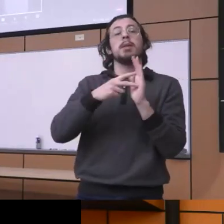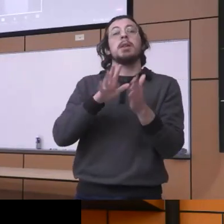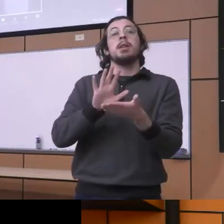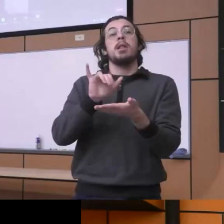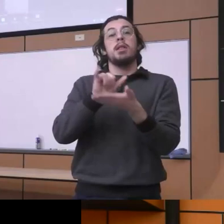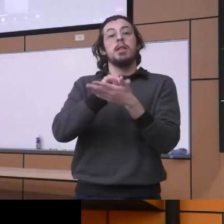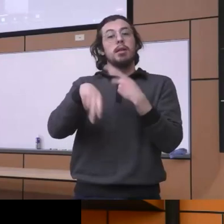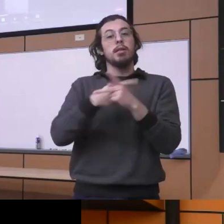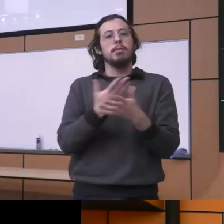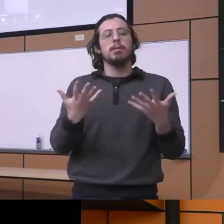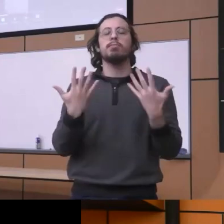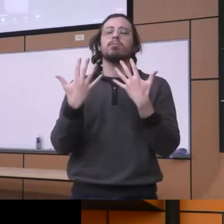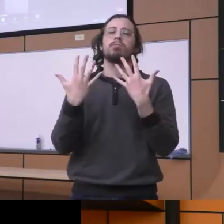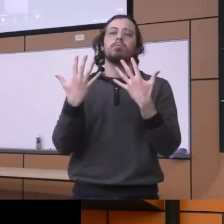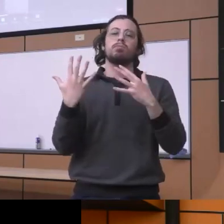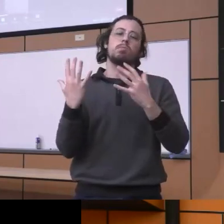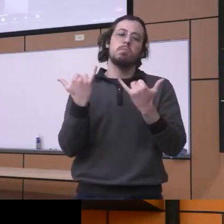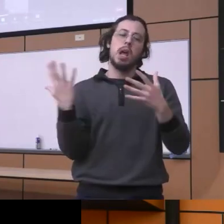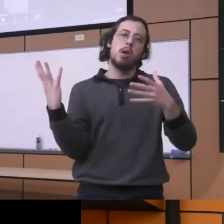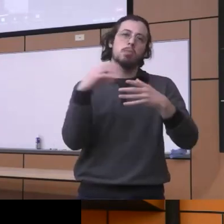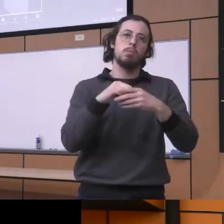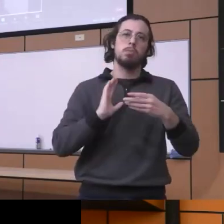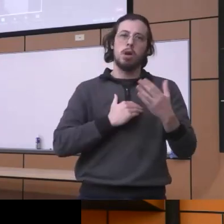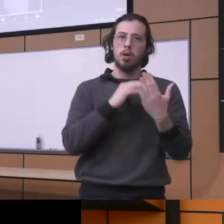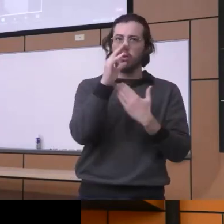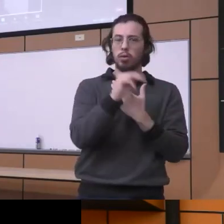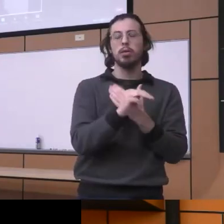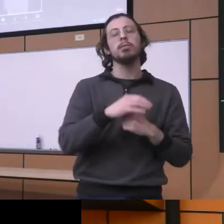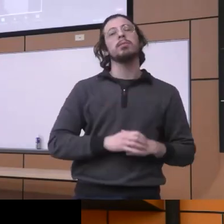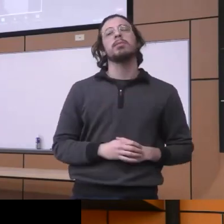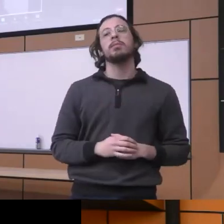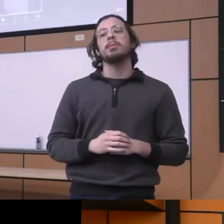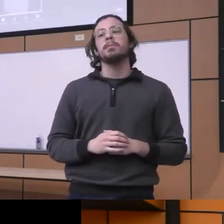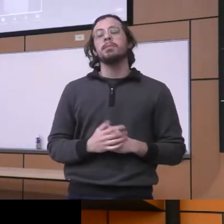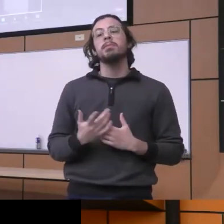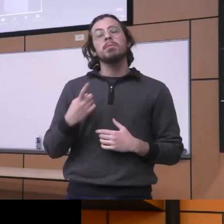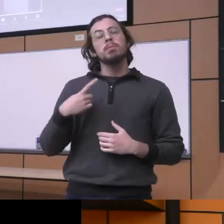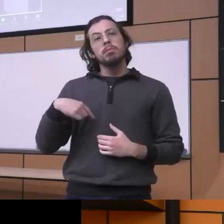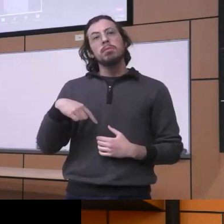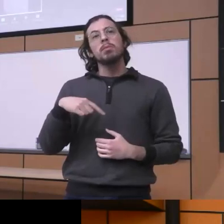within the curriculum you know and and we've kind of in a sense we've we've really also relied on